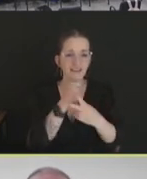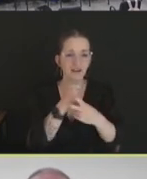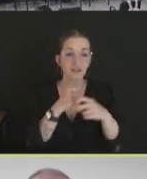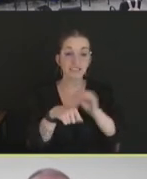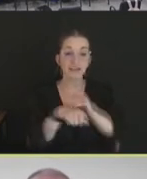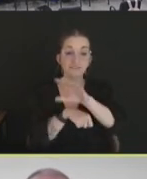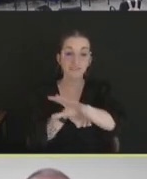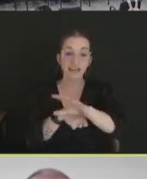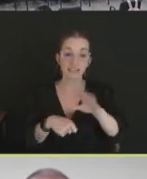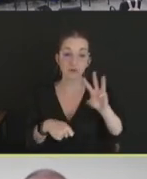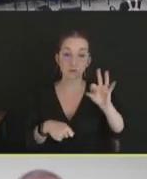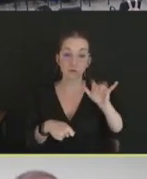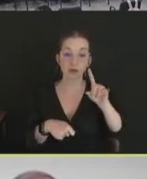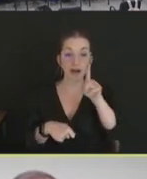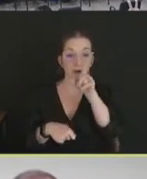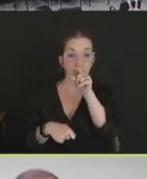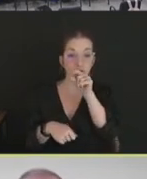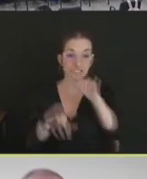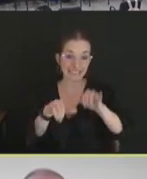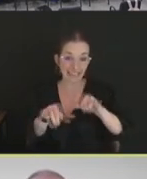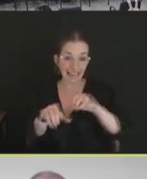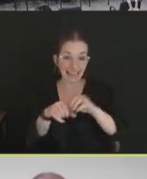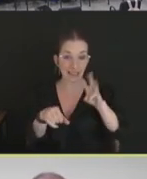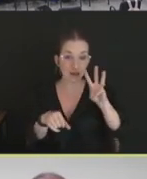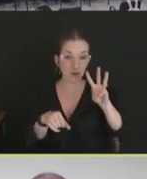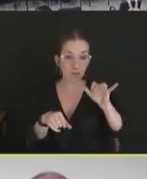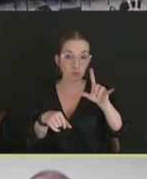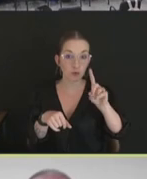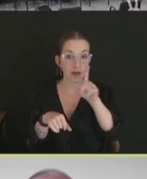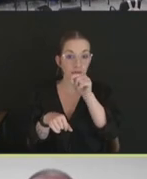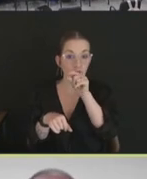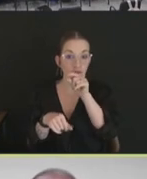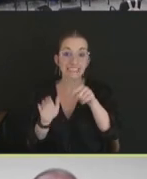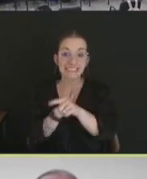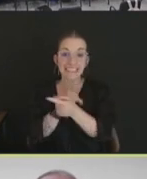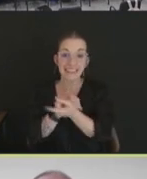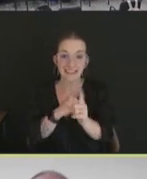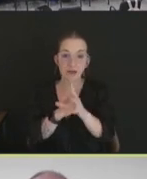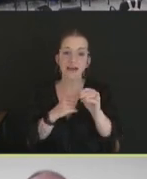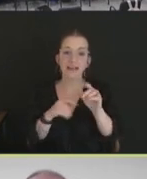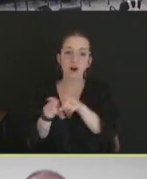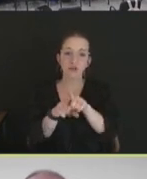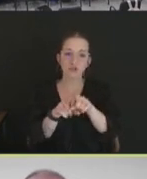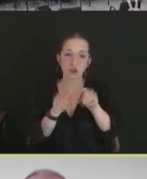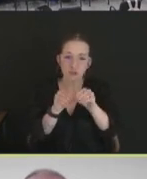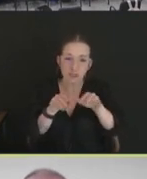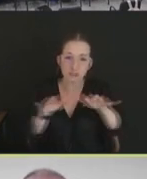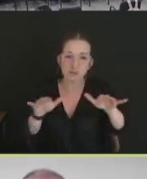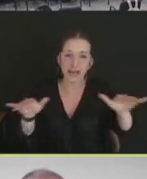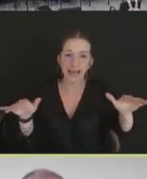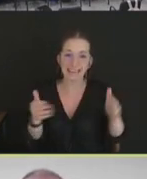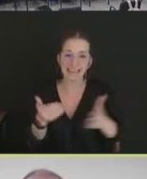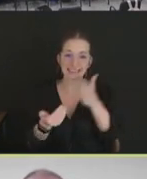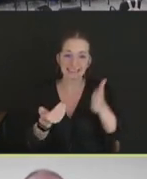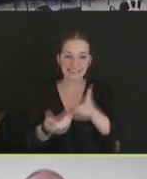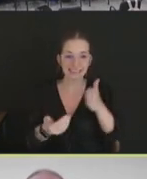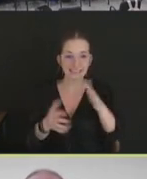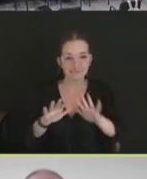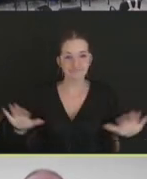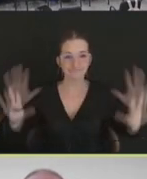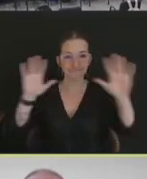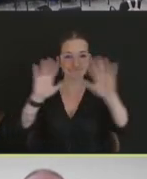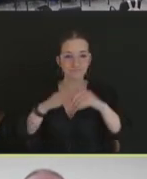in wild birds. It's killing them, but it's also circulating widely. And we see a large amount of